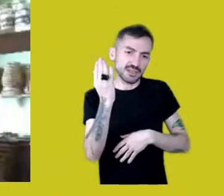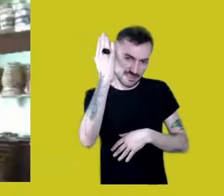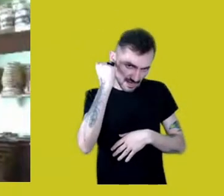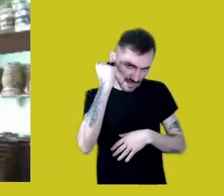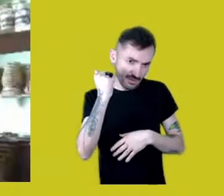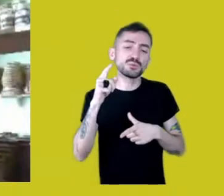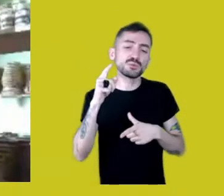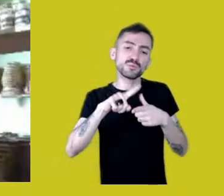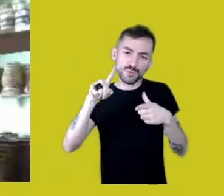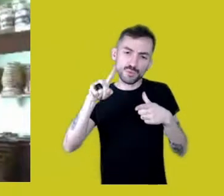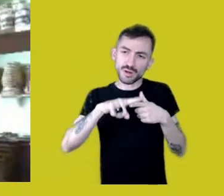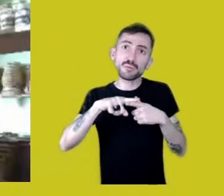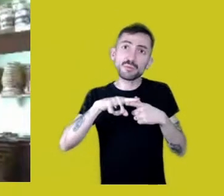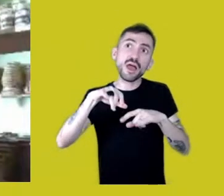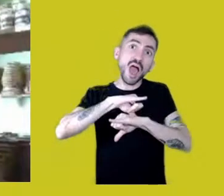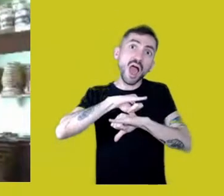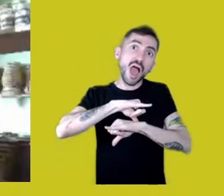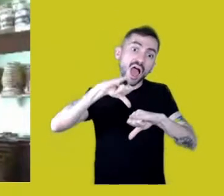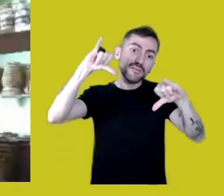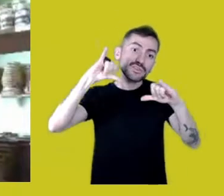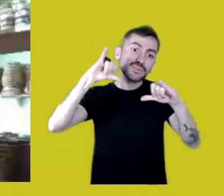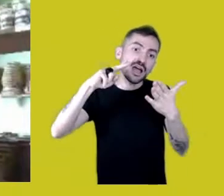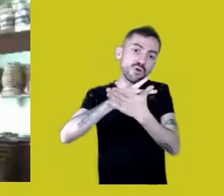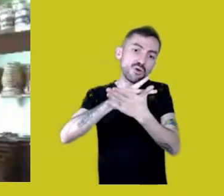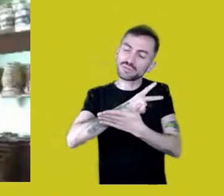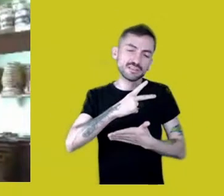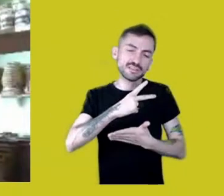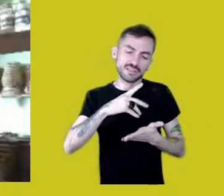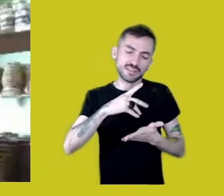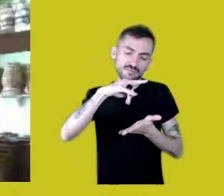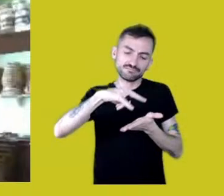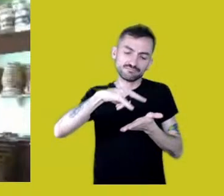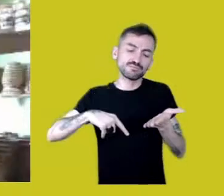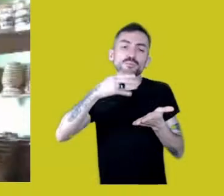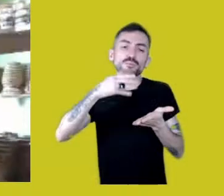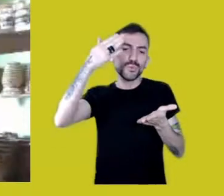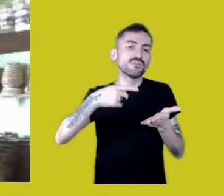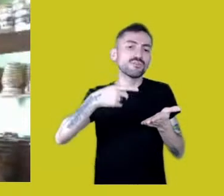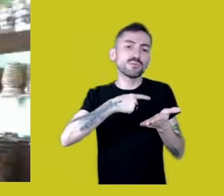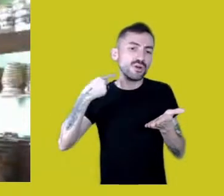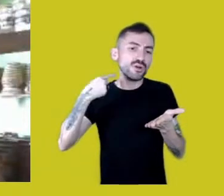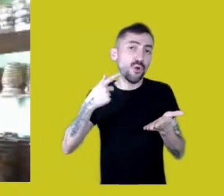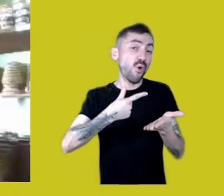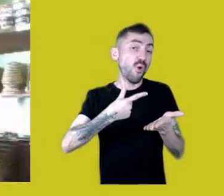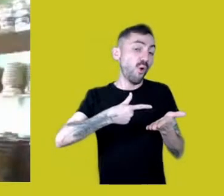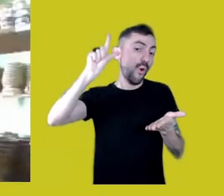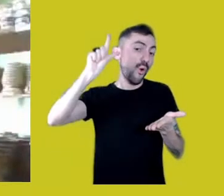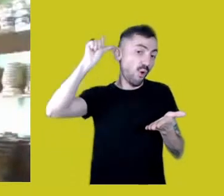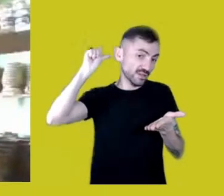death certificates say the cause of death was something else and not...